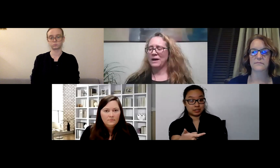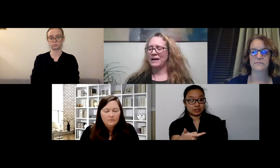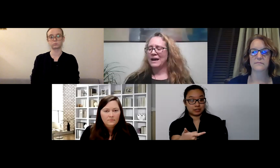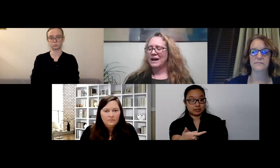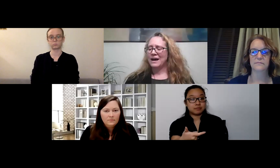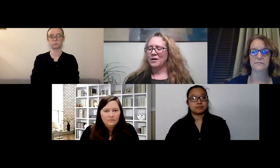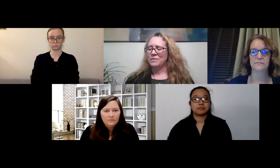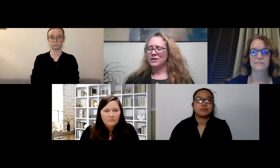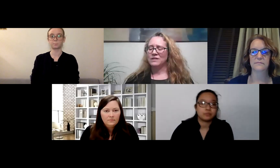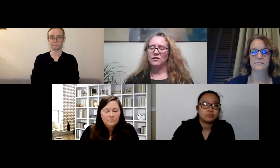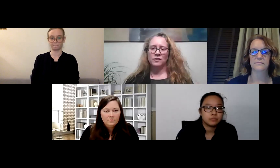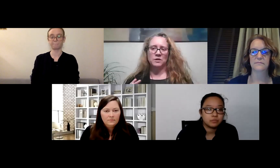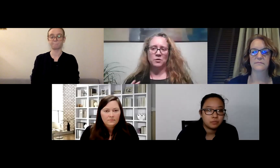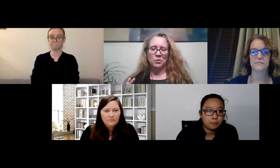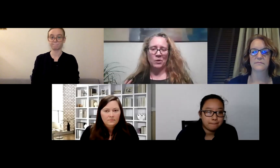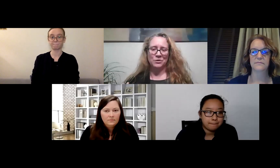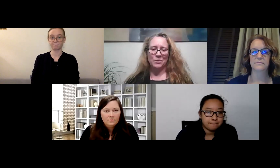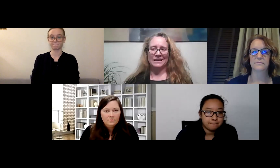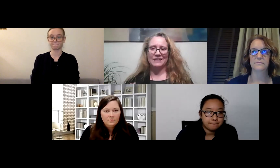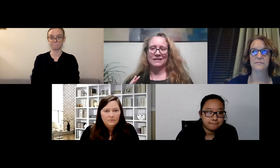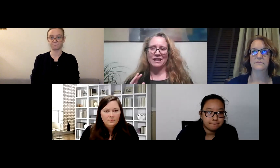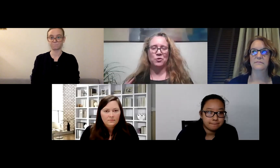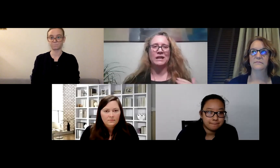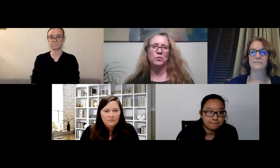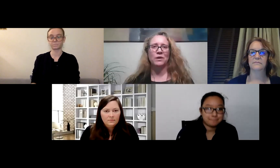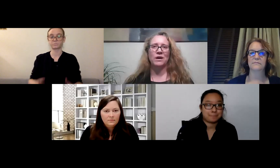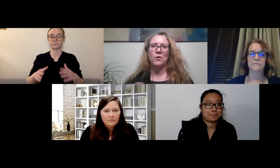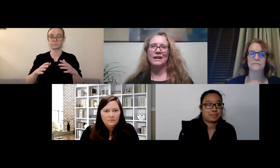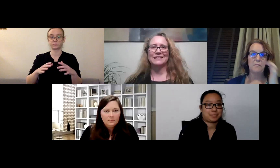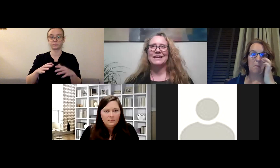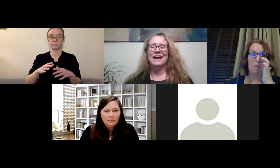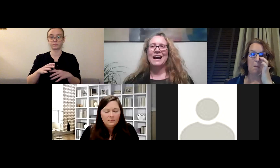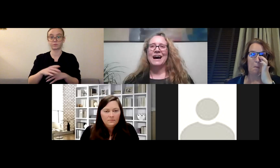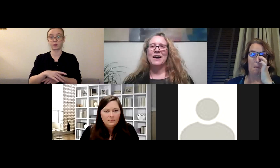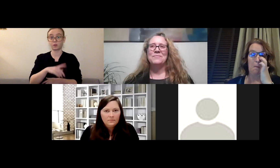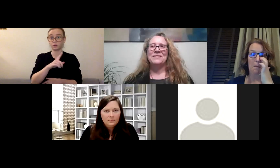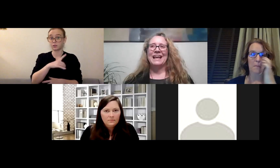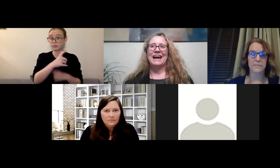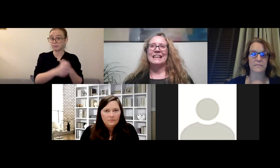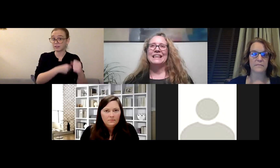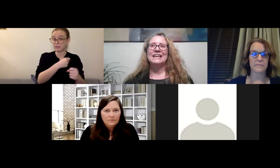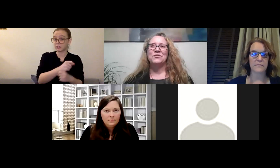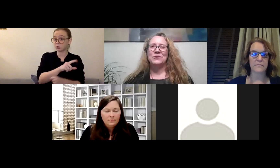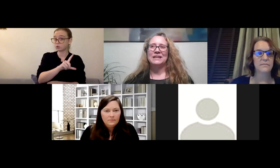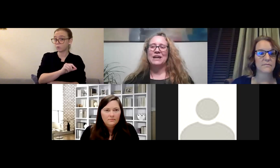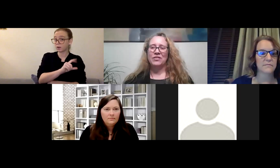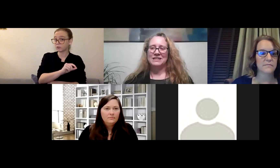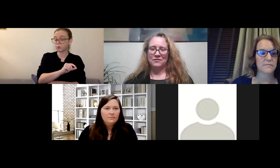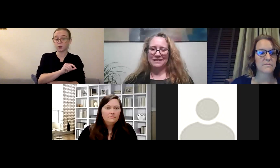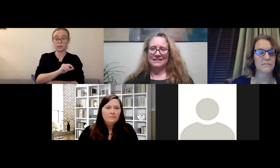but the difference between 2020 and 2021, what is it? I think really the difference